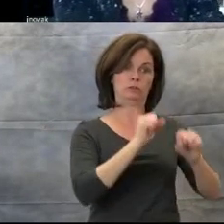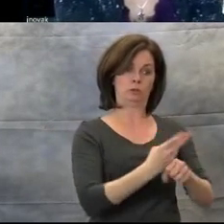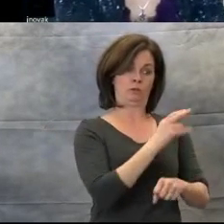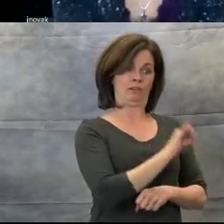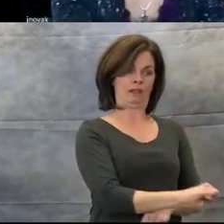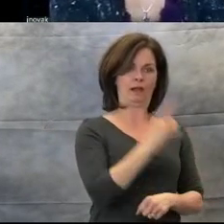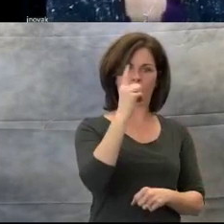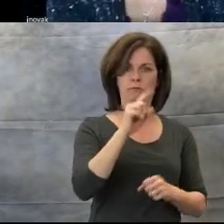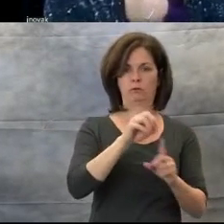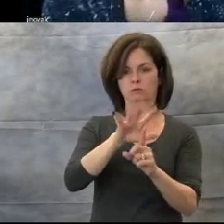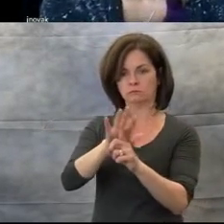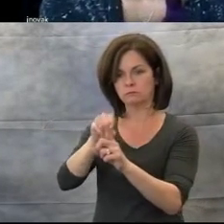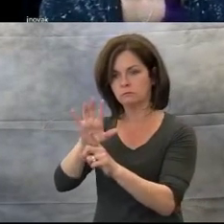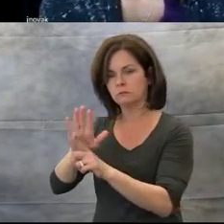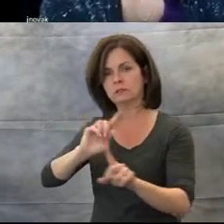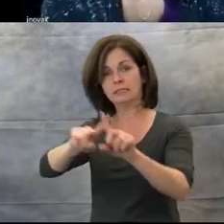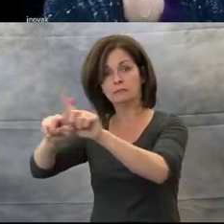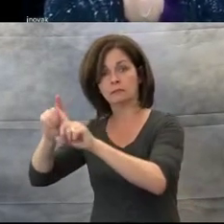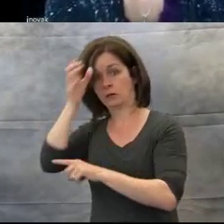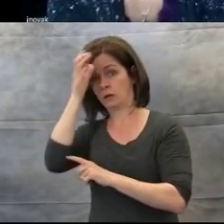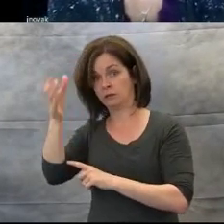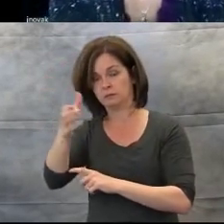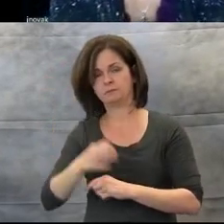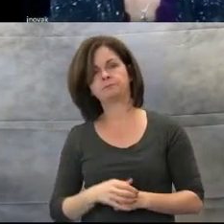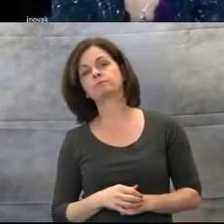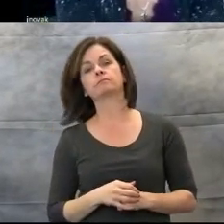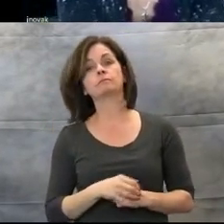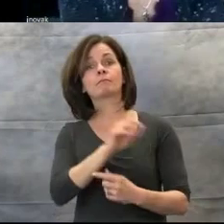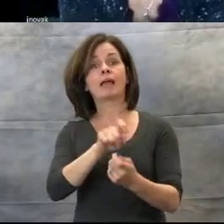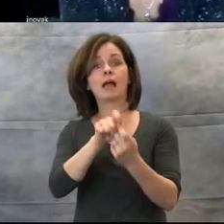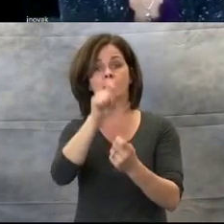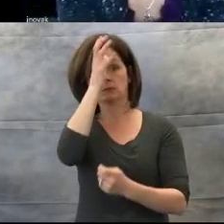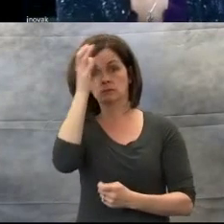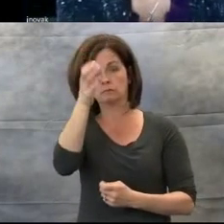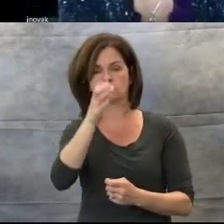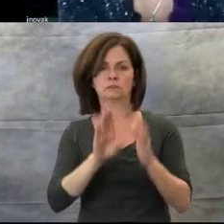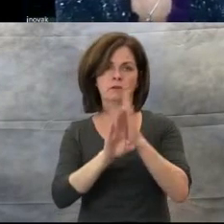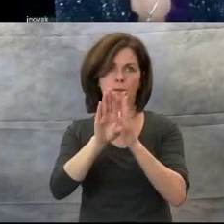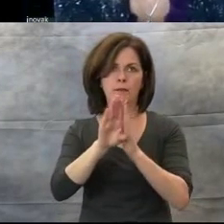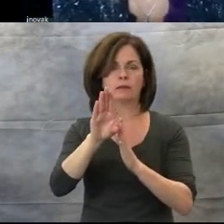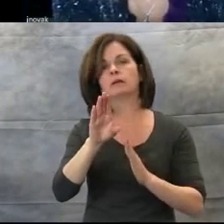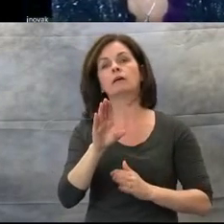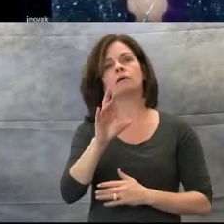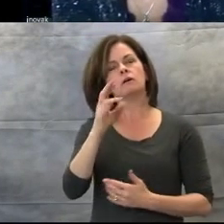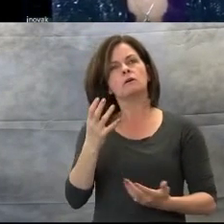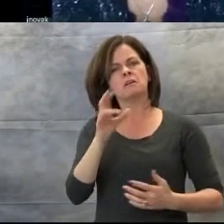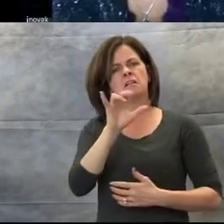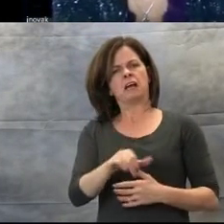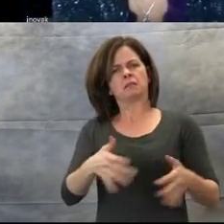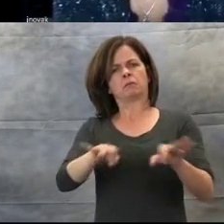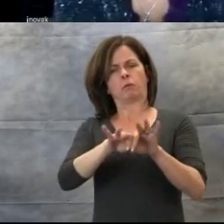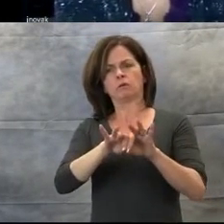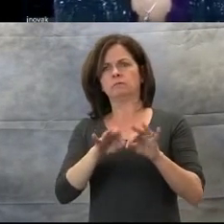Accurate concept development is important. In order to have accurate concept development,